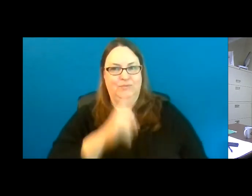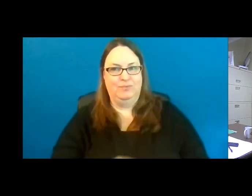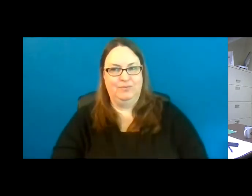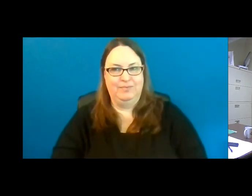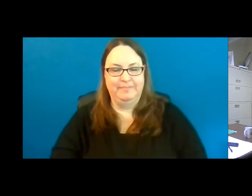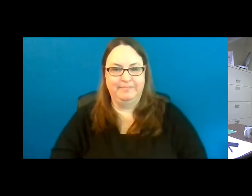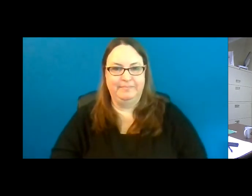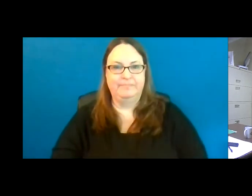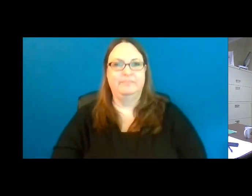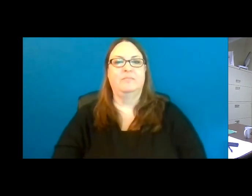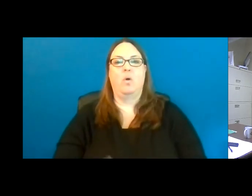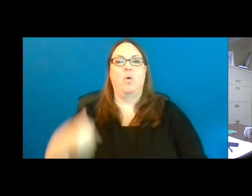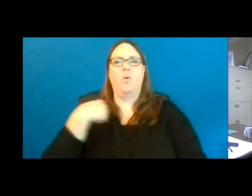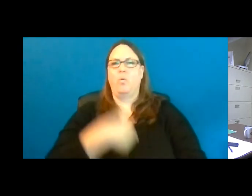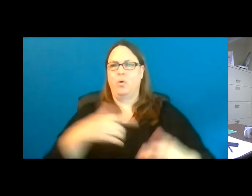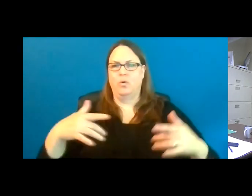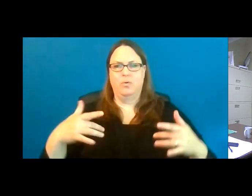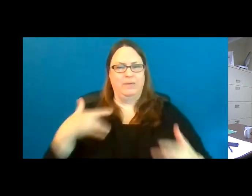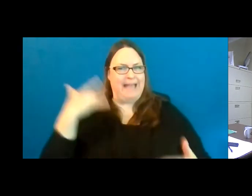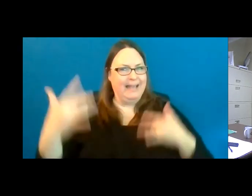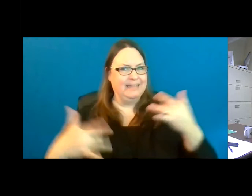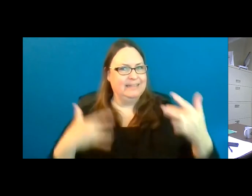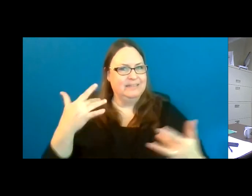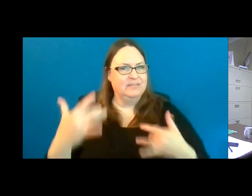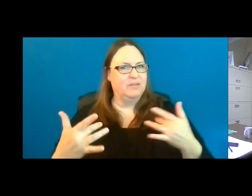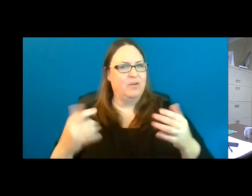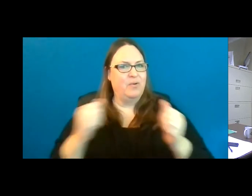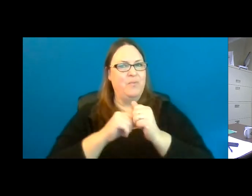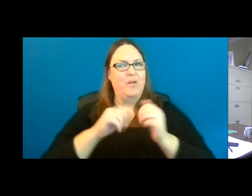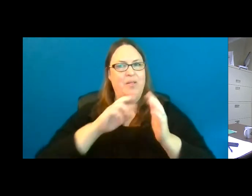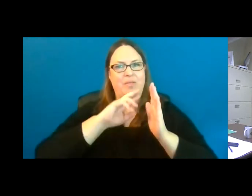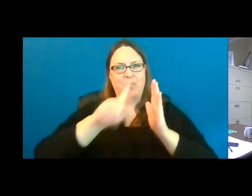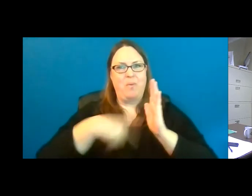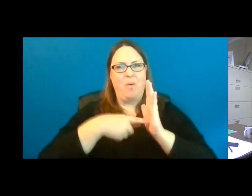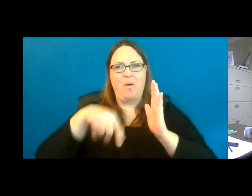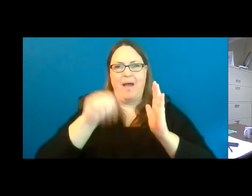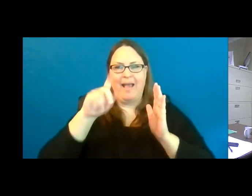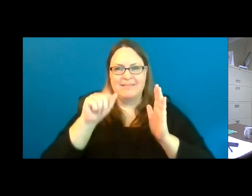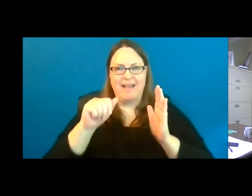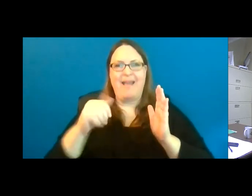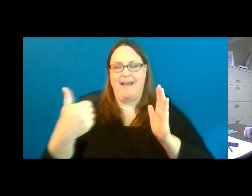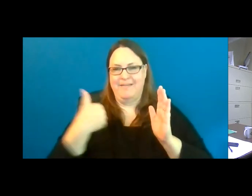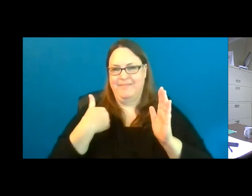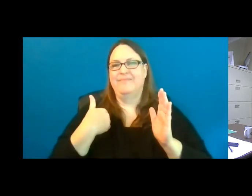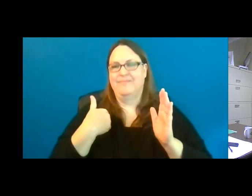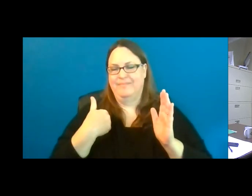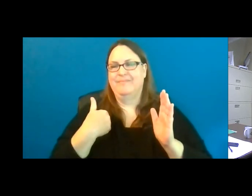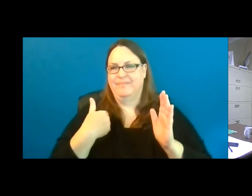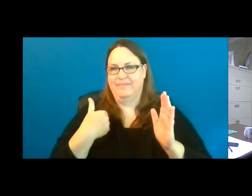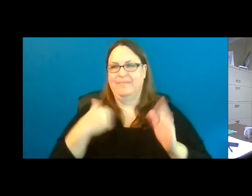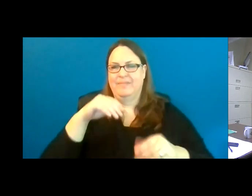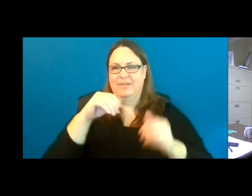We’re just so excited with the role that the ADA has played in the importance of these